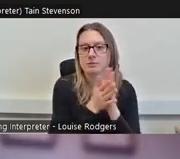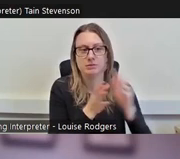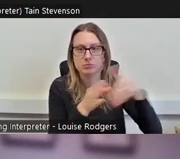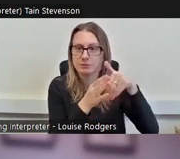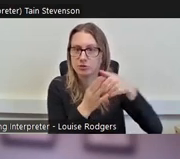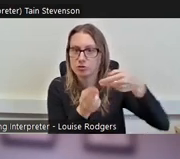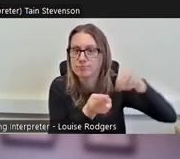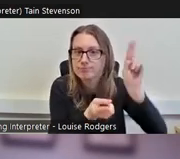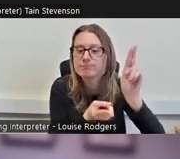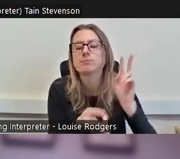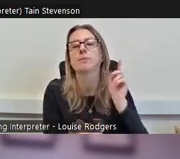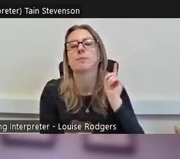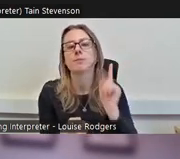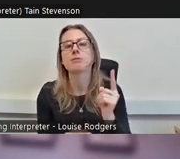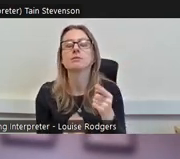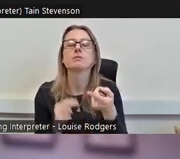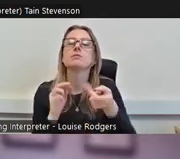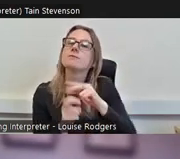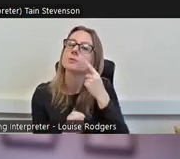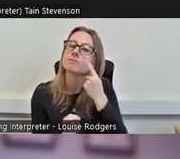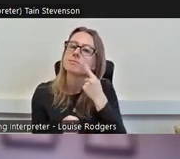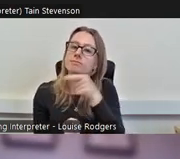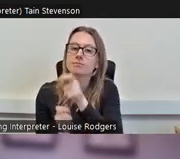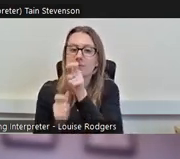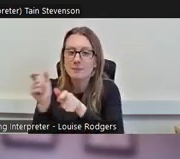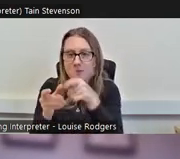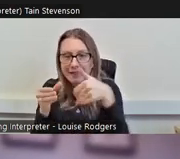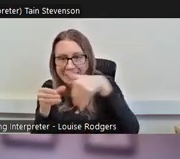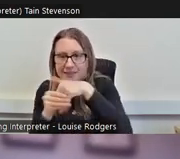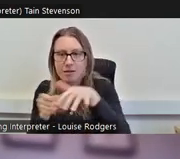But what if we look at the people in these areas that are volunteering?